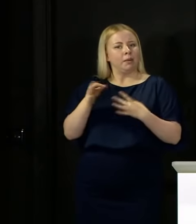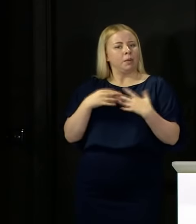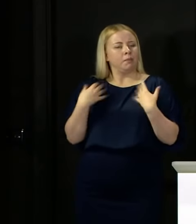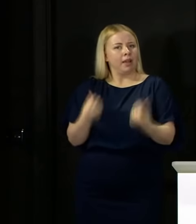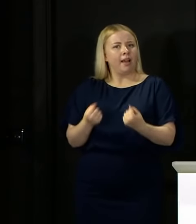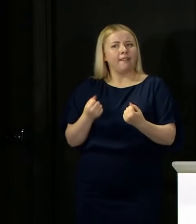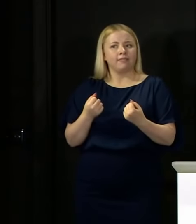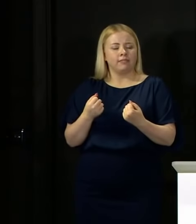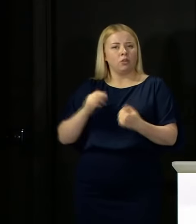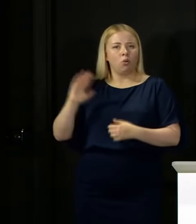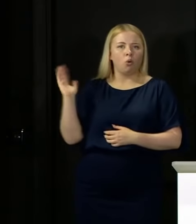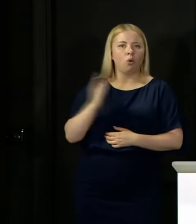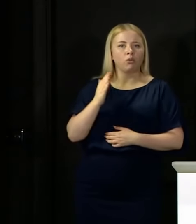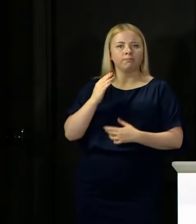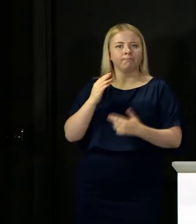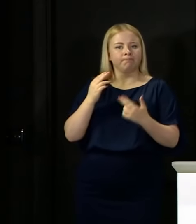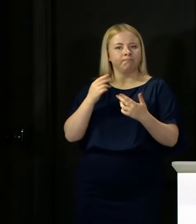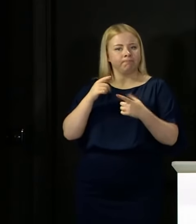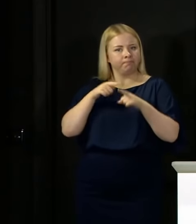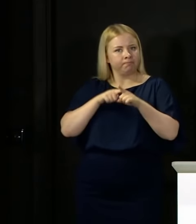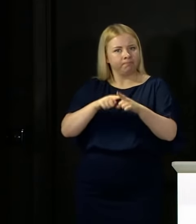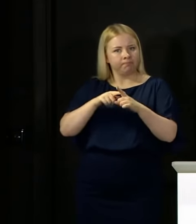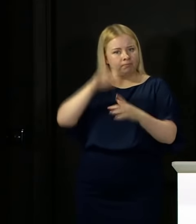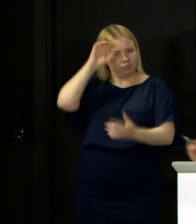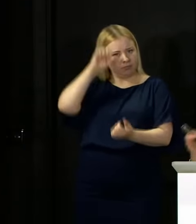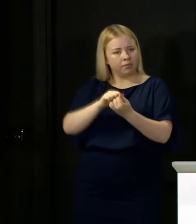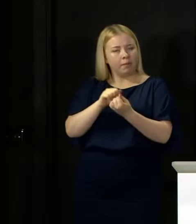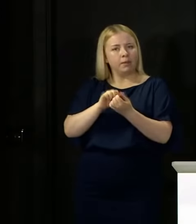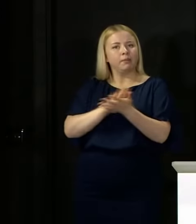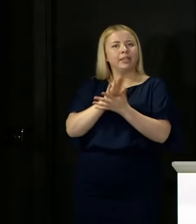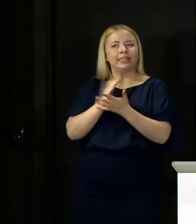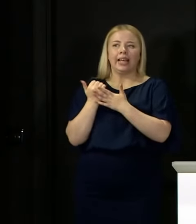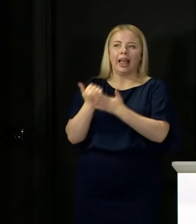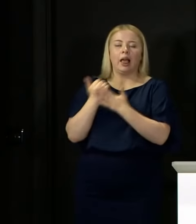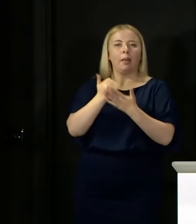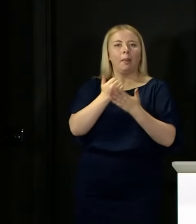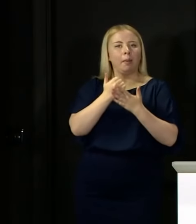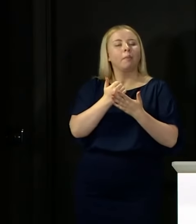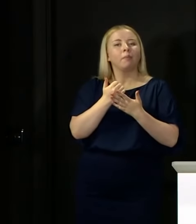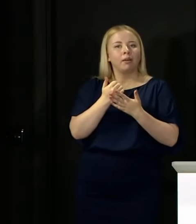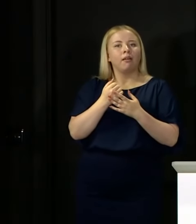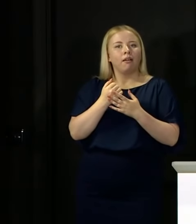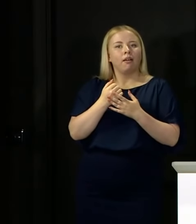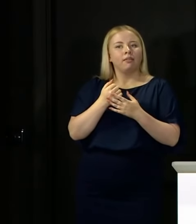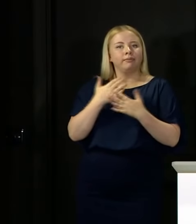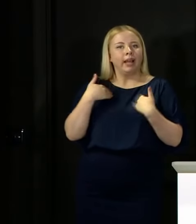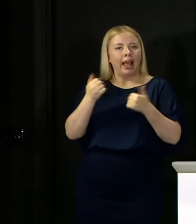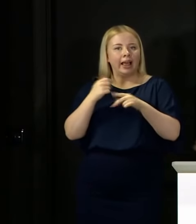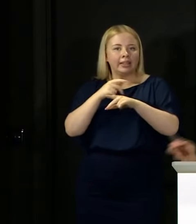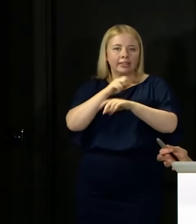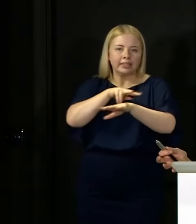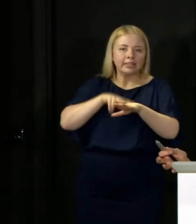And if we all do all of those things, then we help those on the frontline make sure that